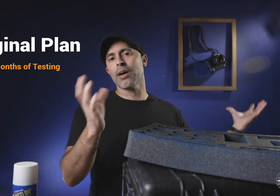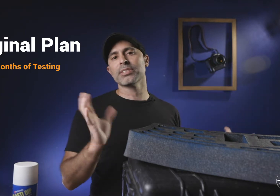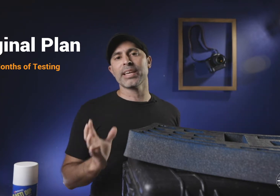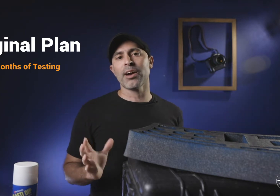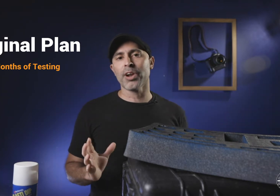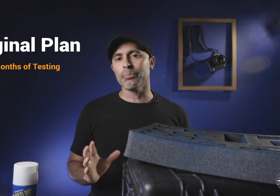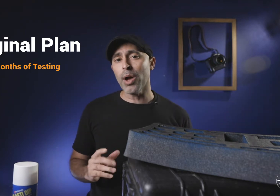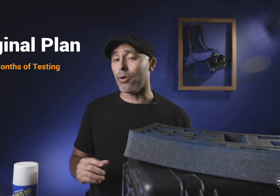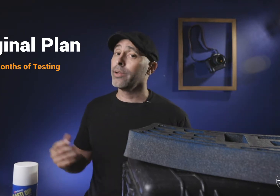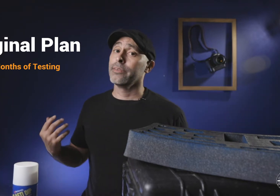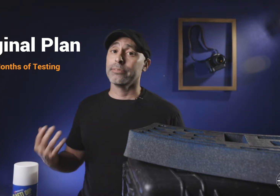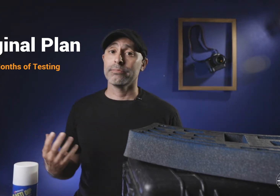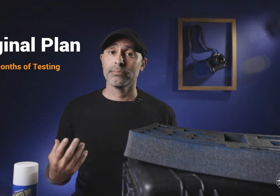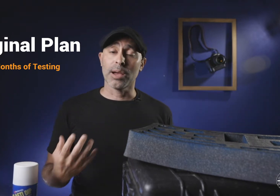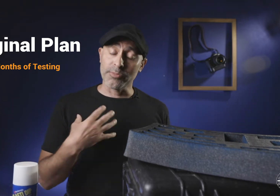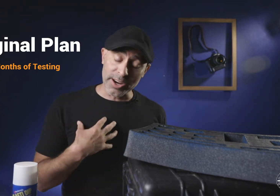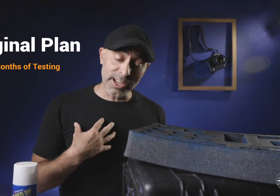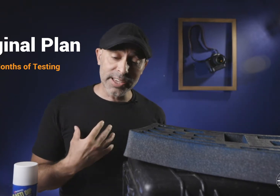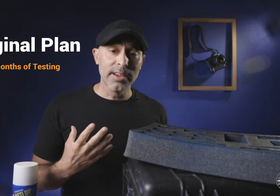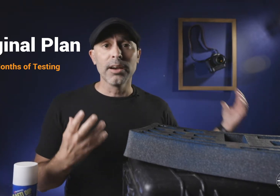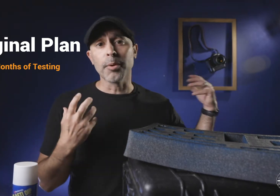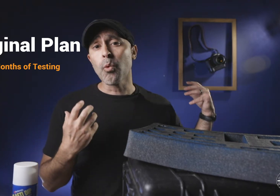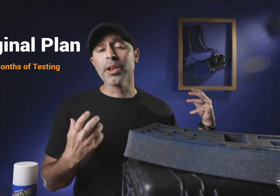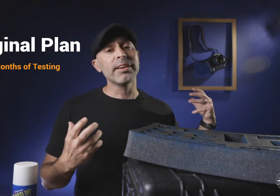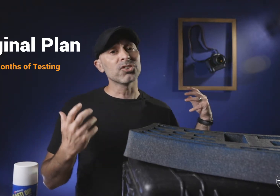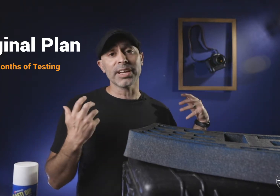how this thing held up well I've been very lucky I've been working just like